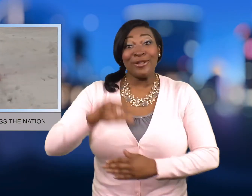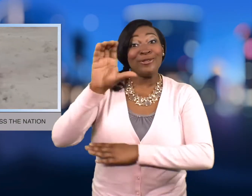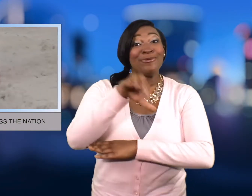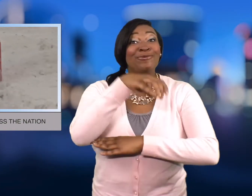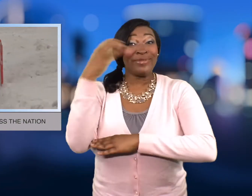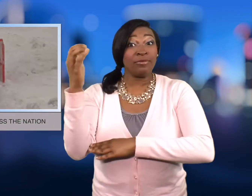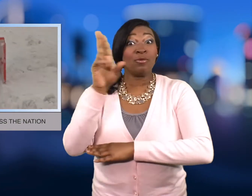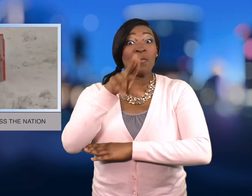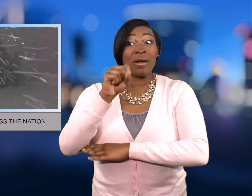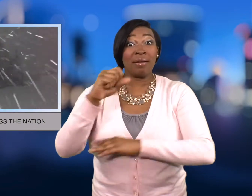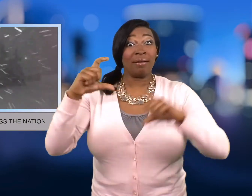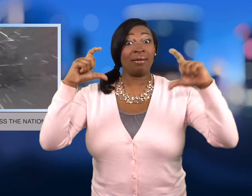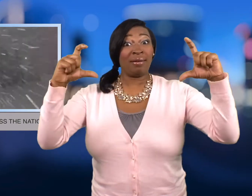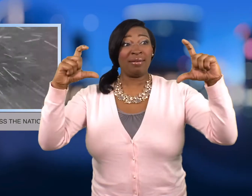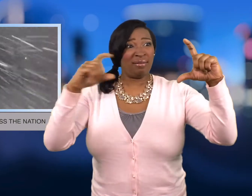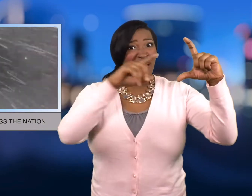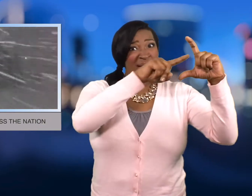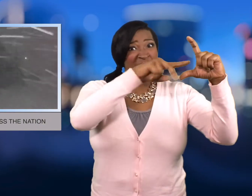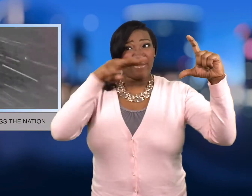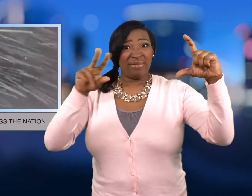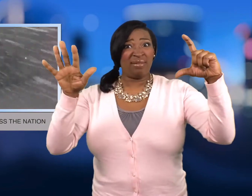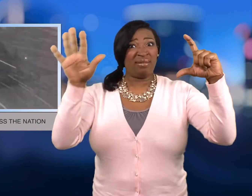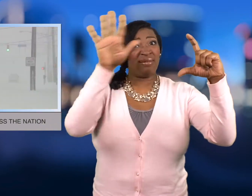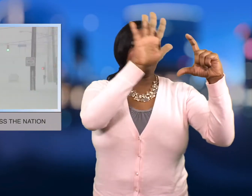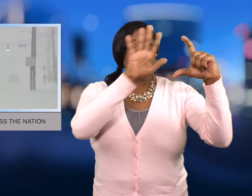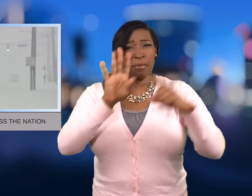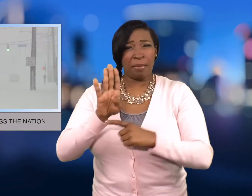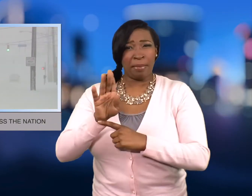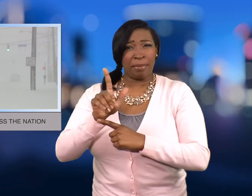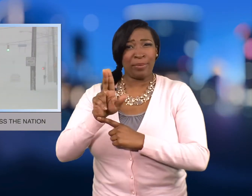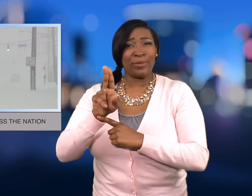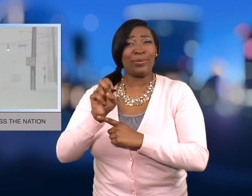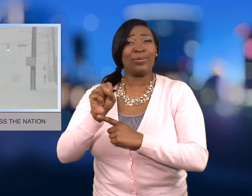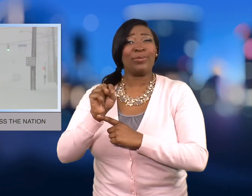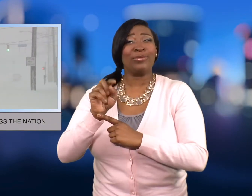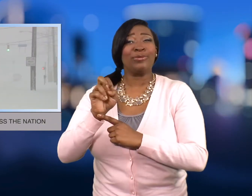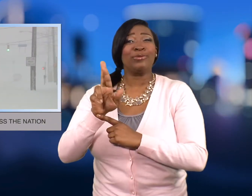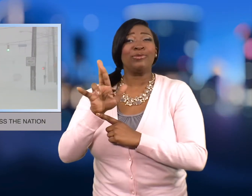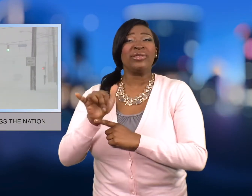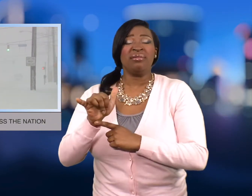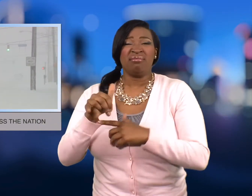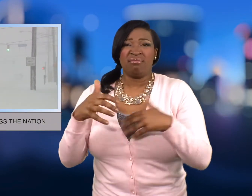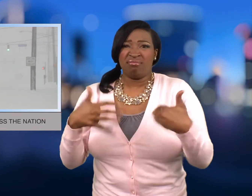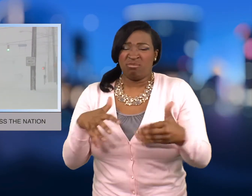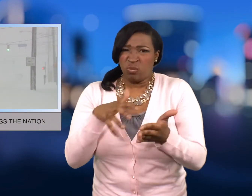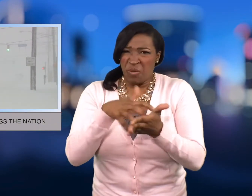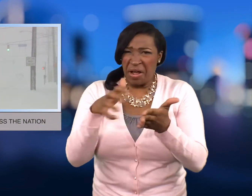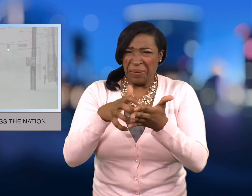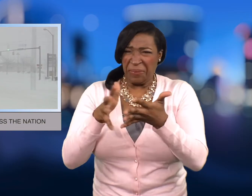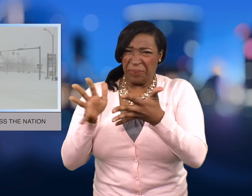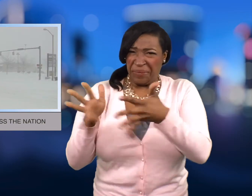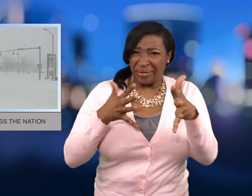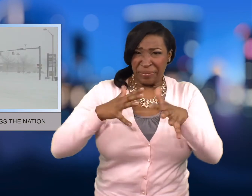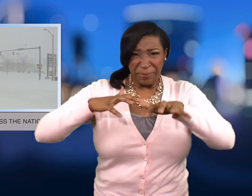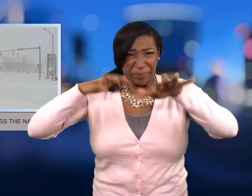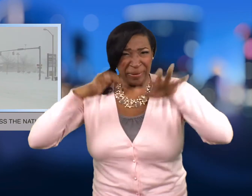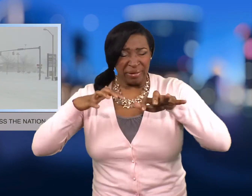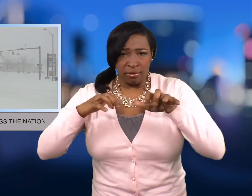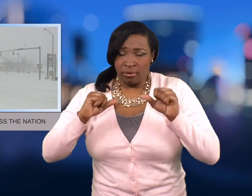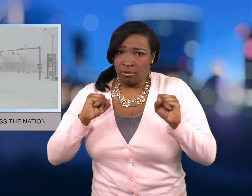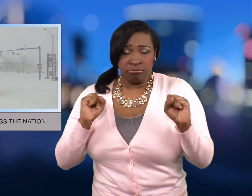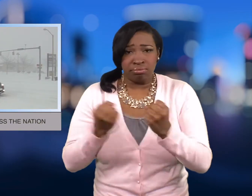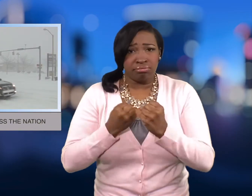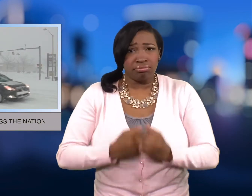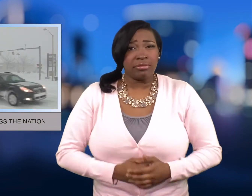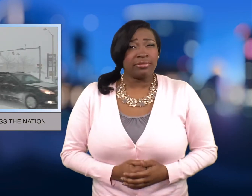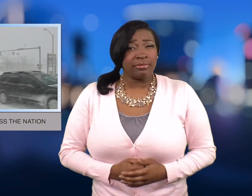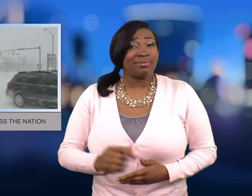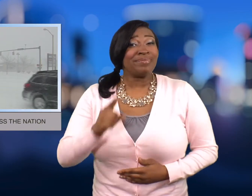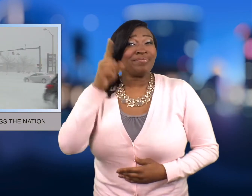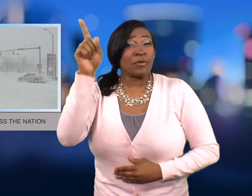The blustery front hit much of the top half of the United States on Christmas.